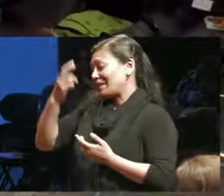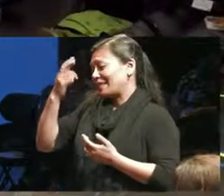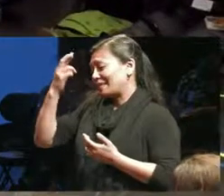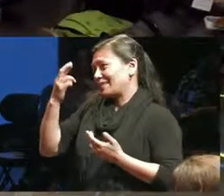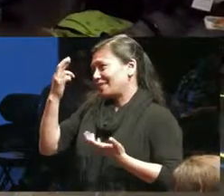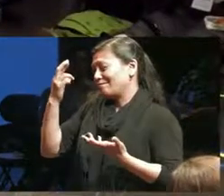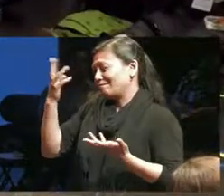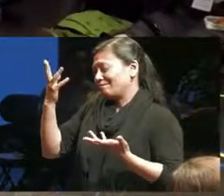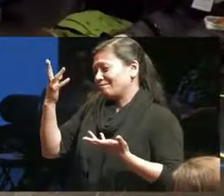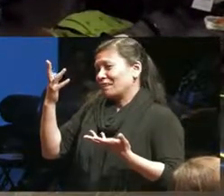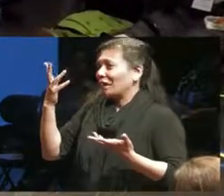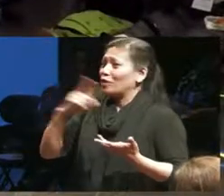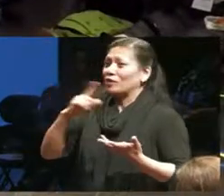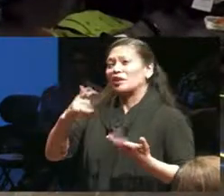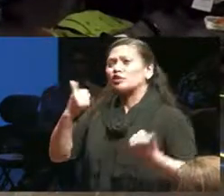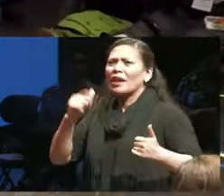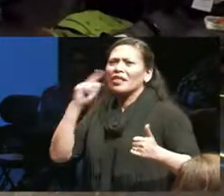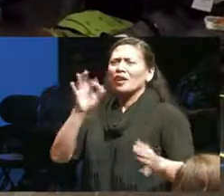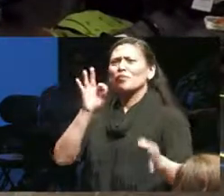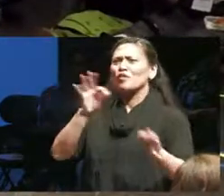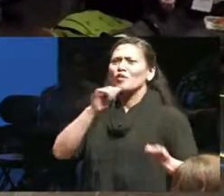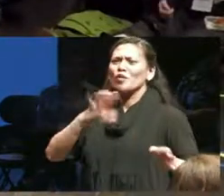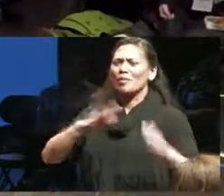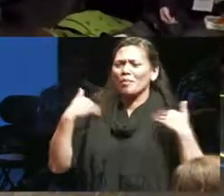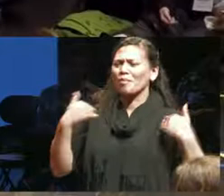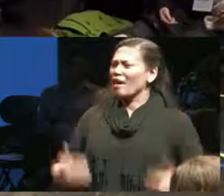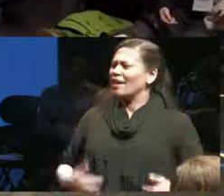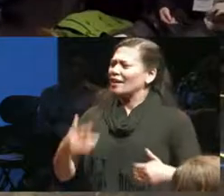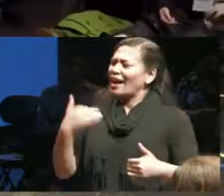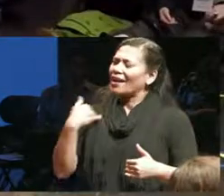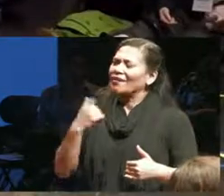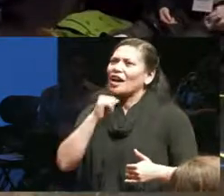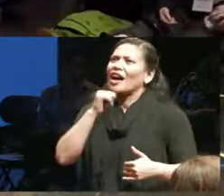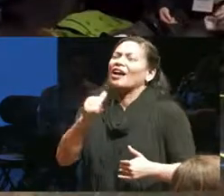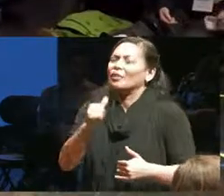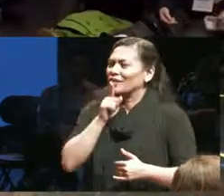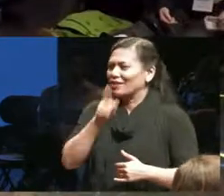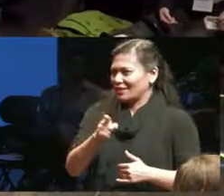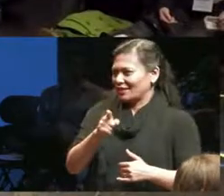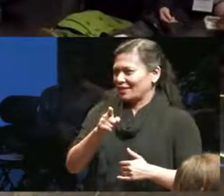expectations we have of women's bodies when they're on display than it does